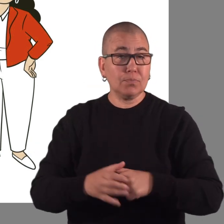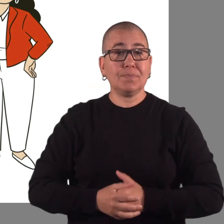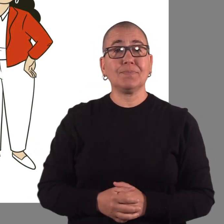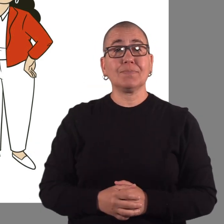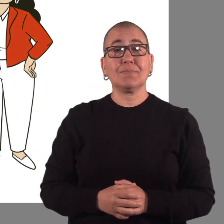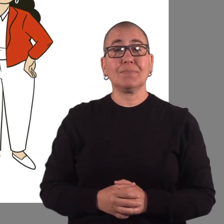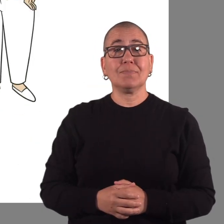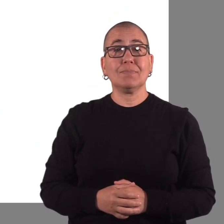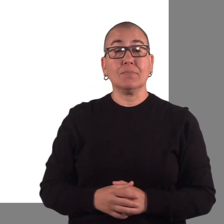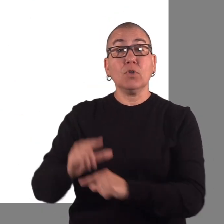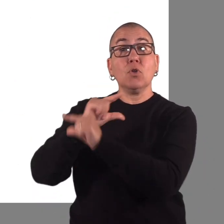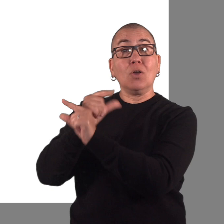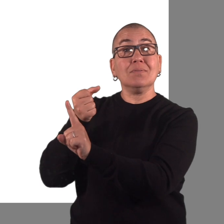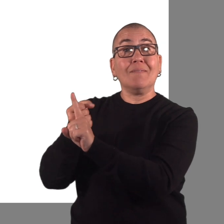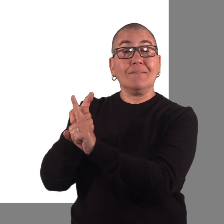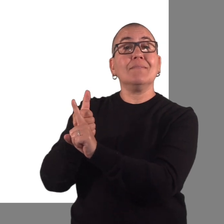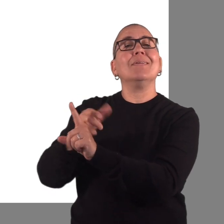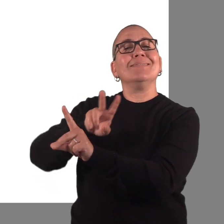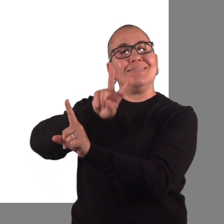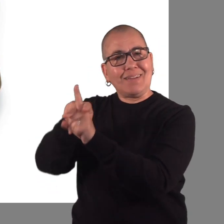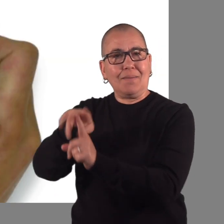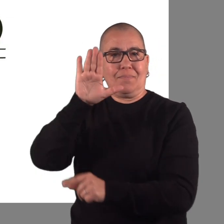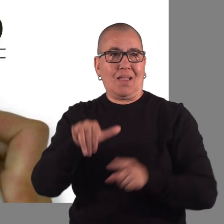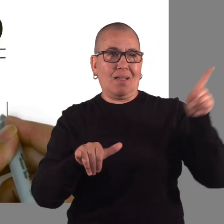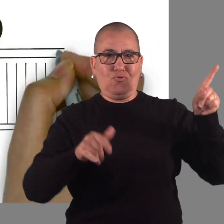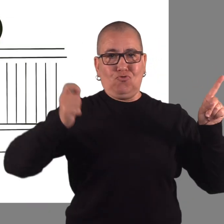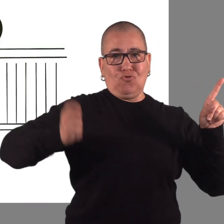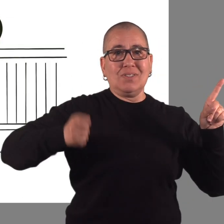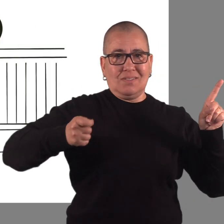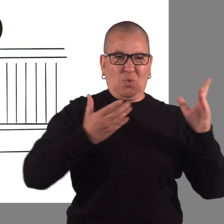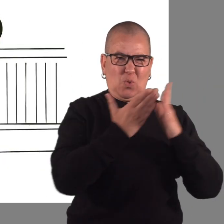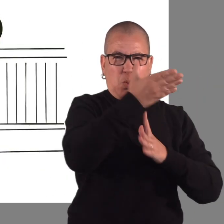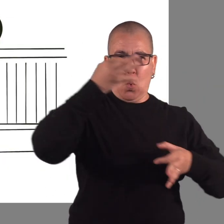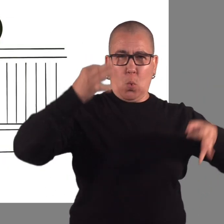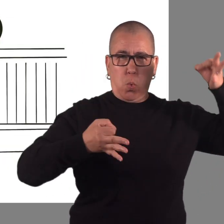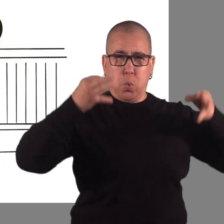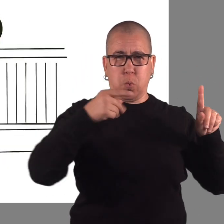Guardians are appointed by a judge in a court hearing.